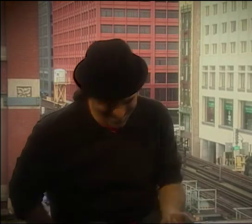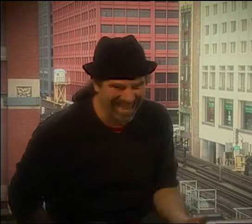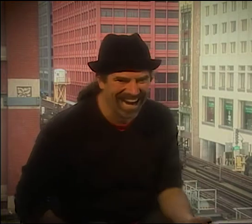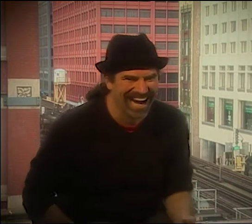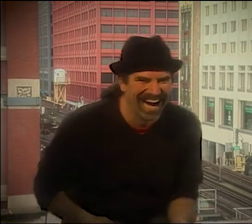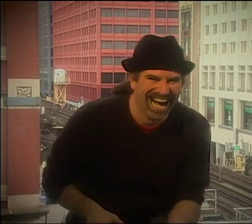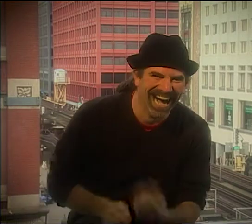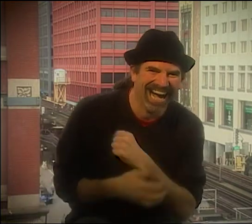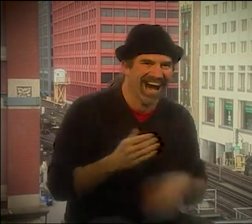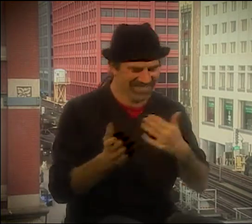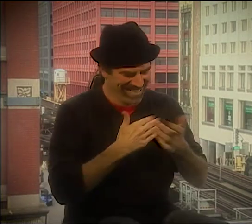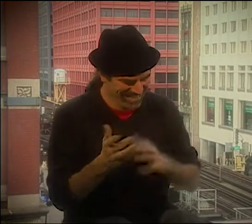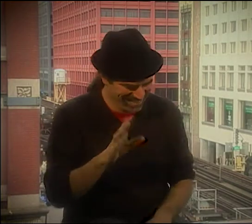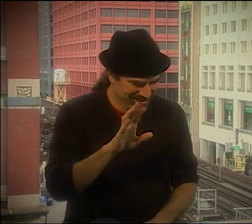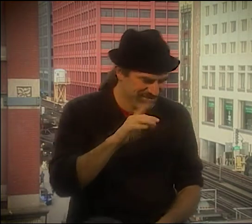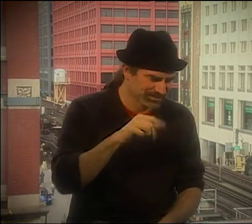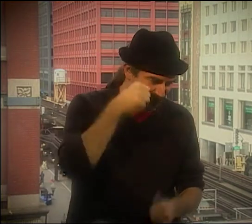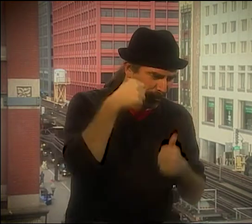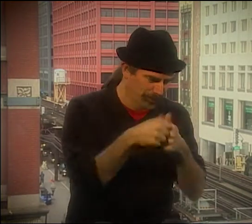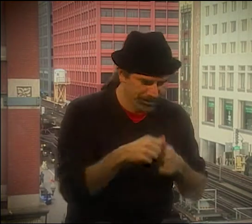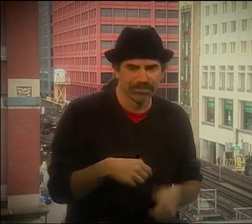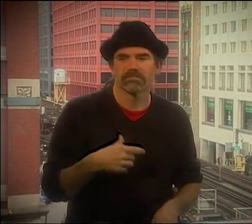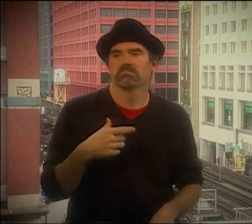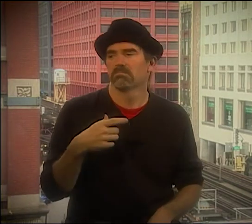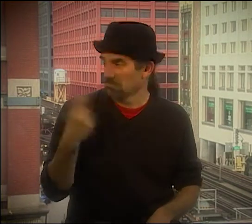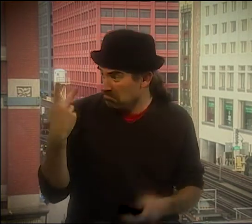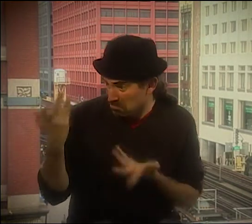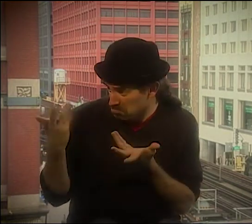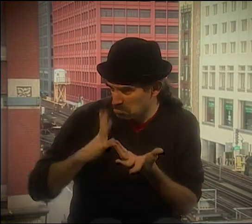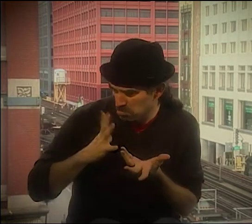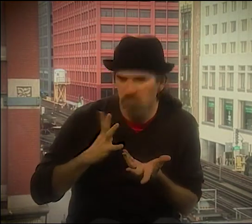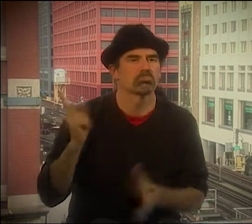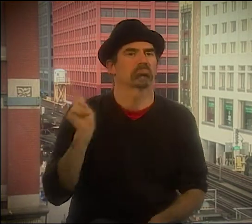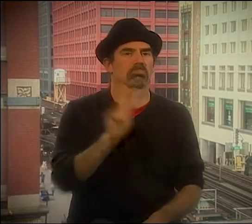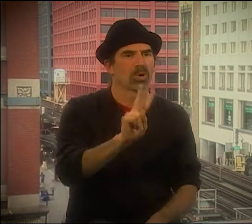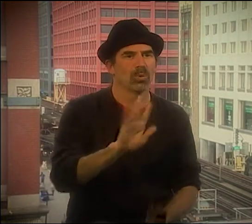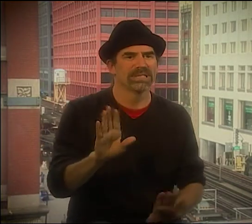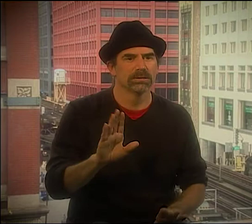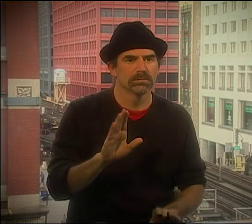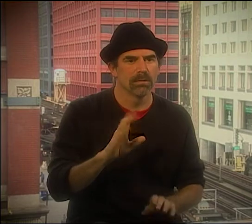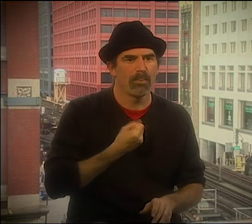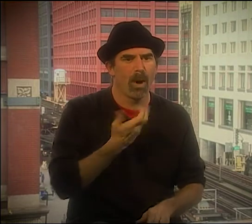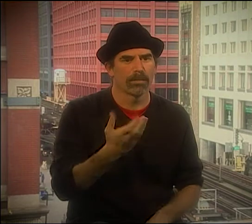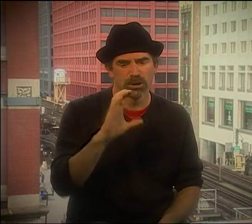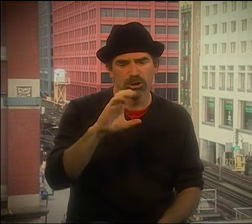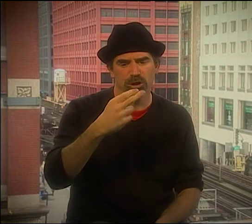YES, I AM A LANGUAGE SLUT, AND I AM PROUD OF IT!